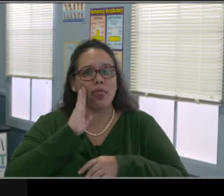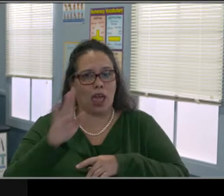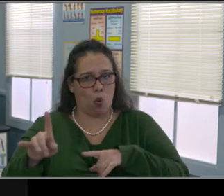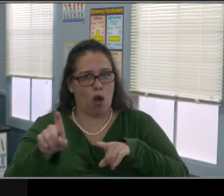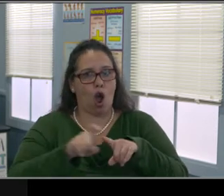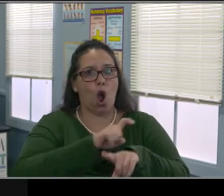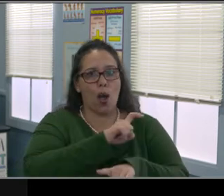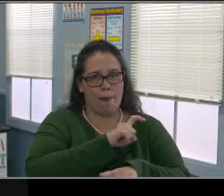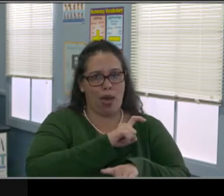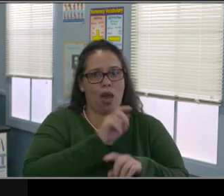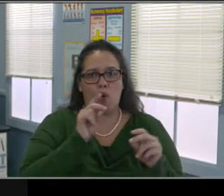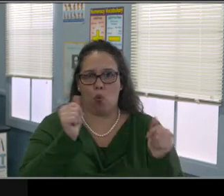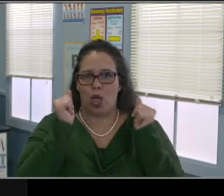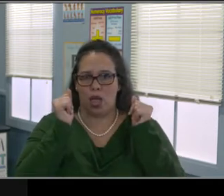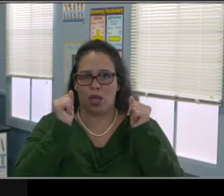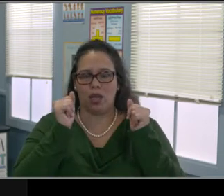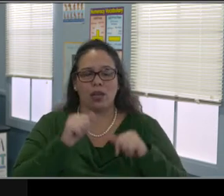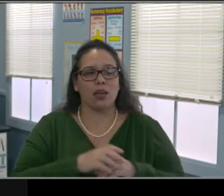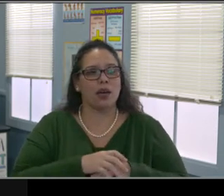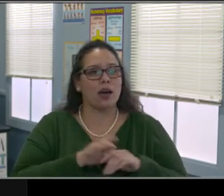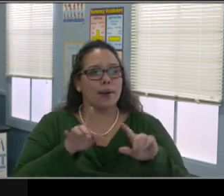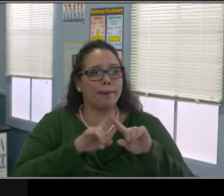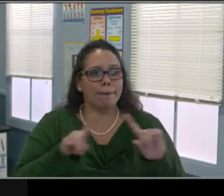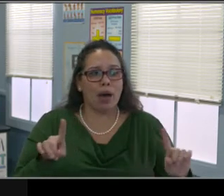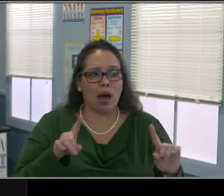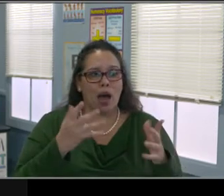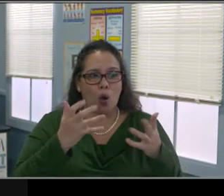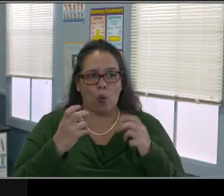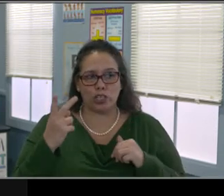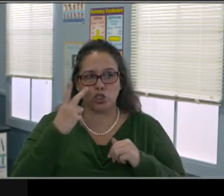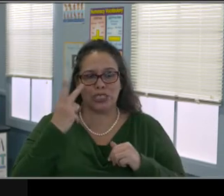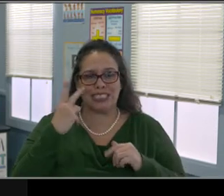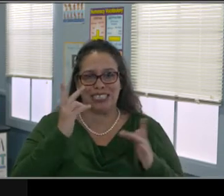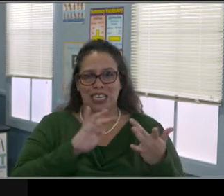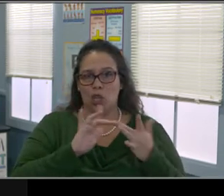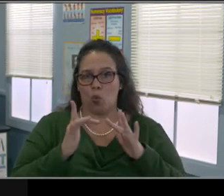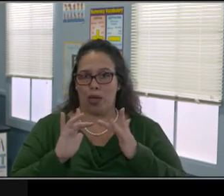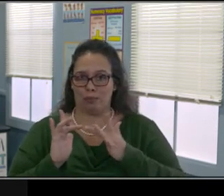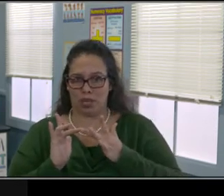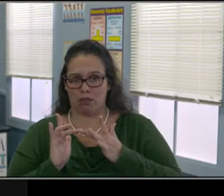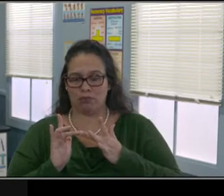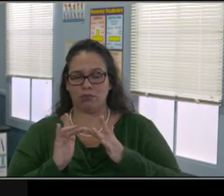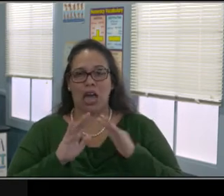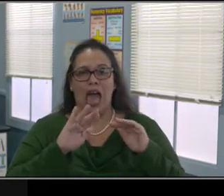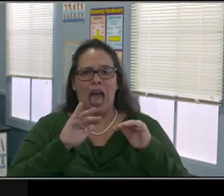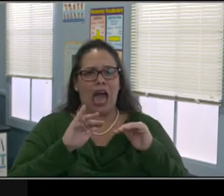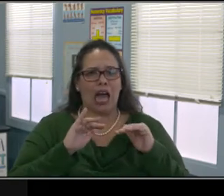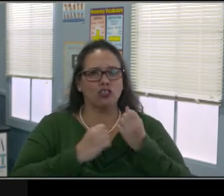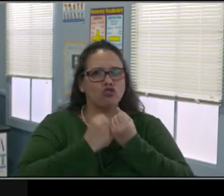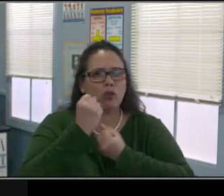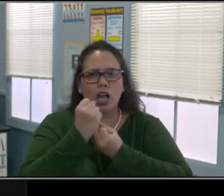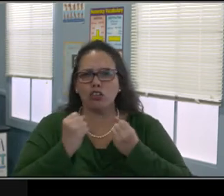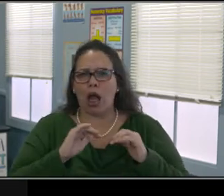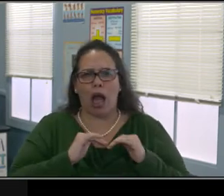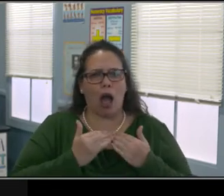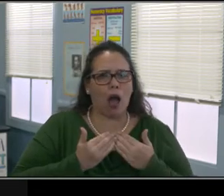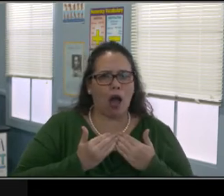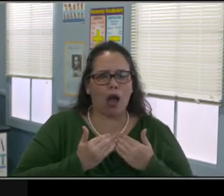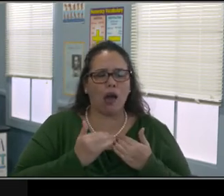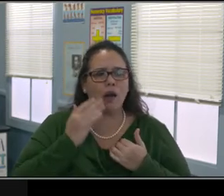that you can work with your child to find out what your interests are. And then basically that will lead you to